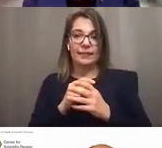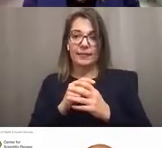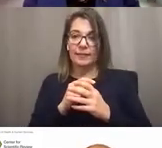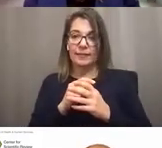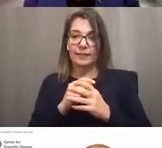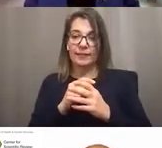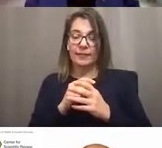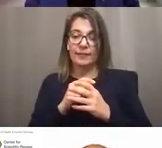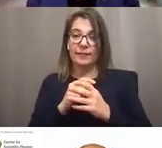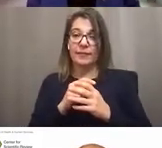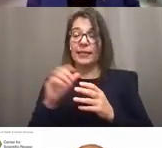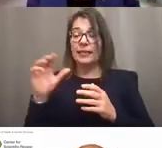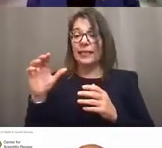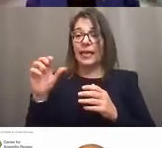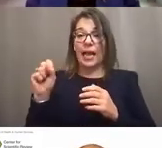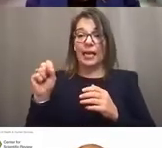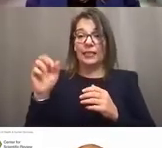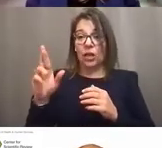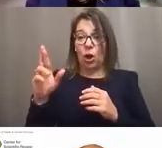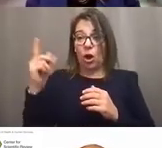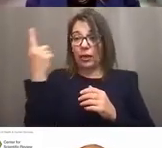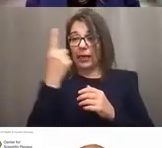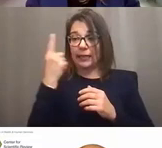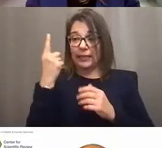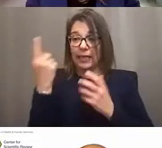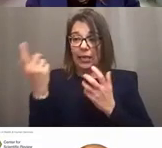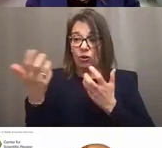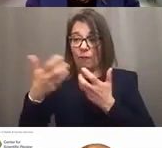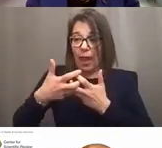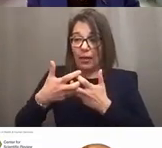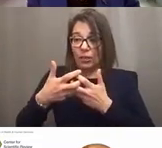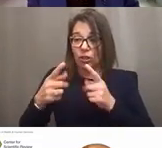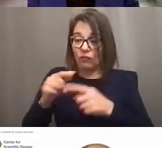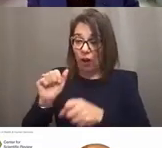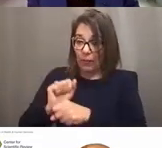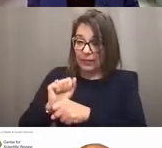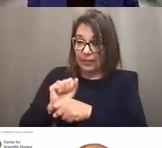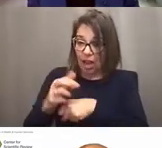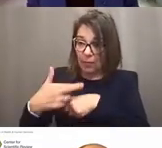Does CSR consider the matches from the assignment referral tool?